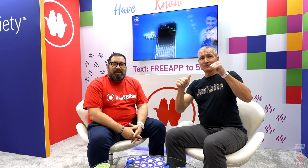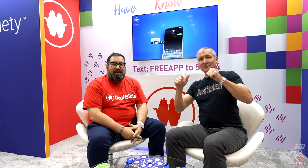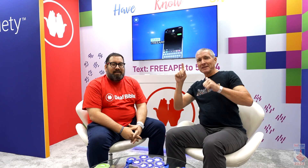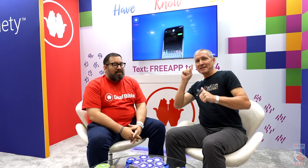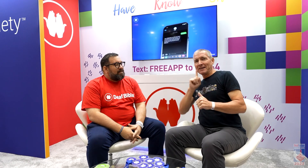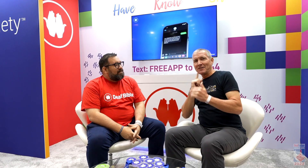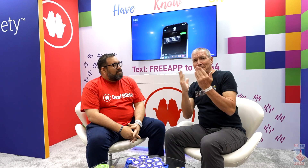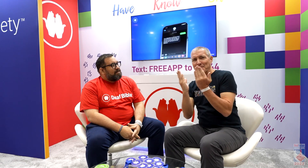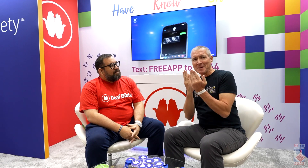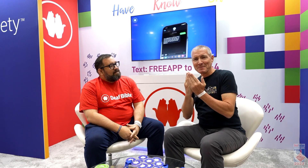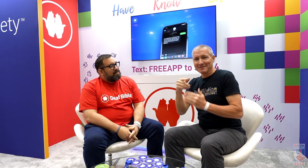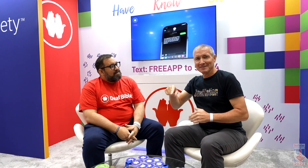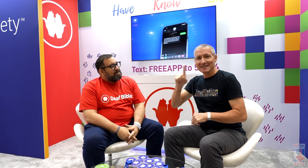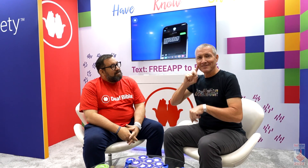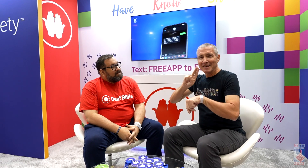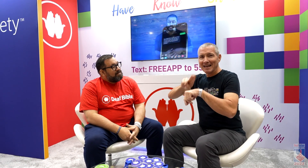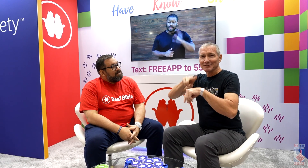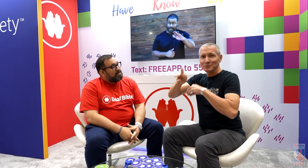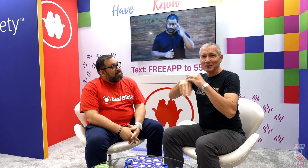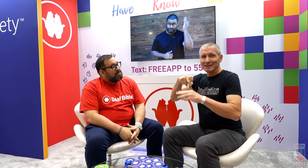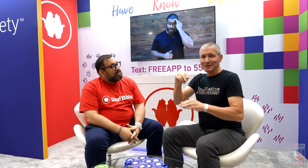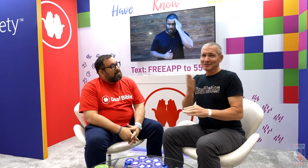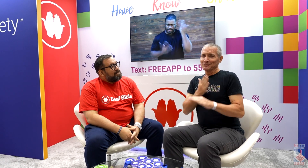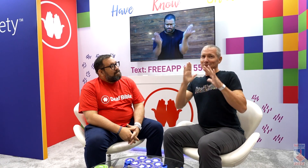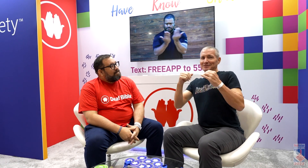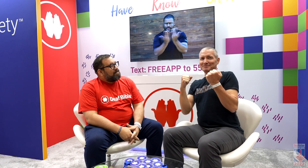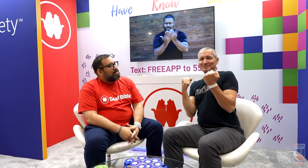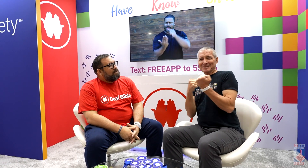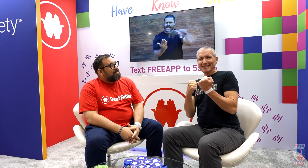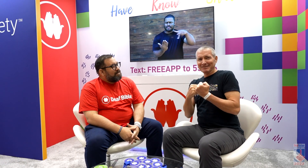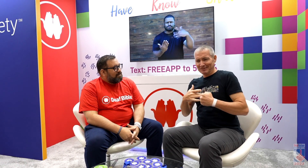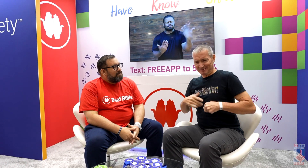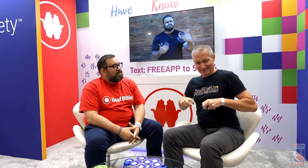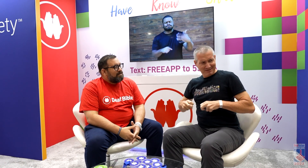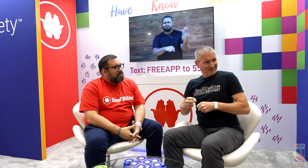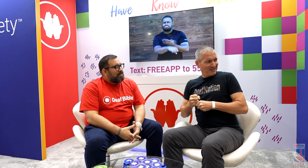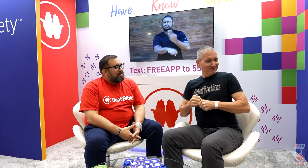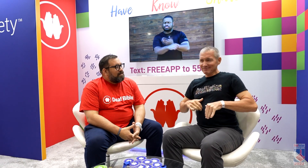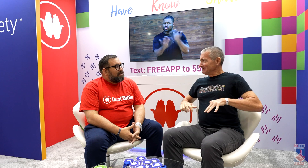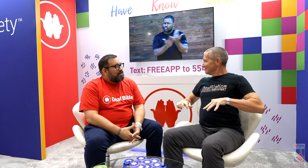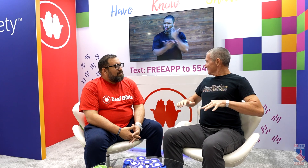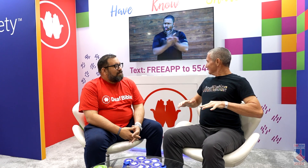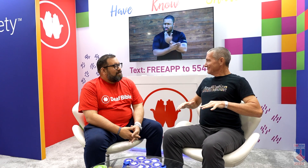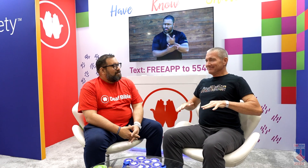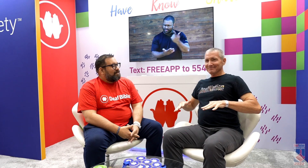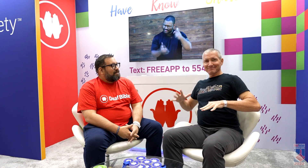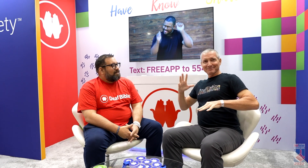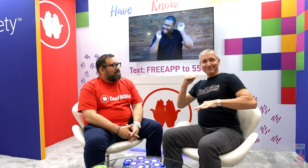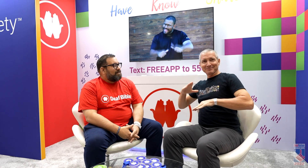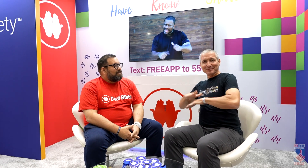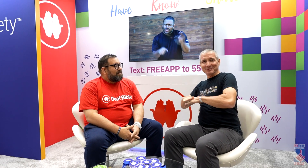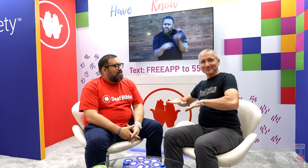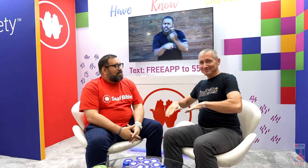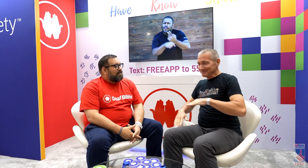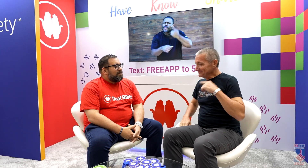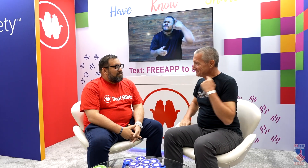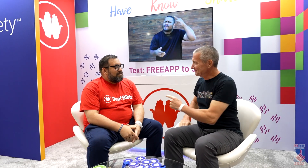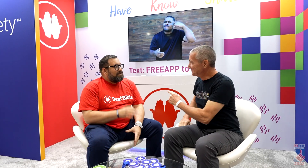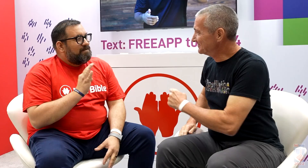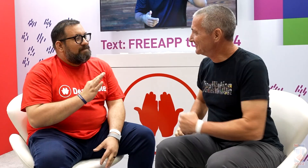We’re here with Deaf Bible Society, one of our wonderful sponsors at the DeafNation World Expo. This is a beautiful booth!